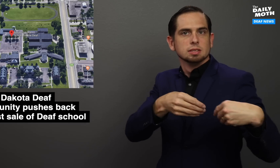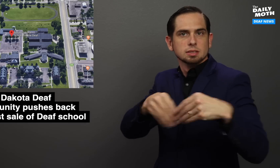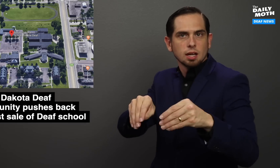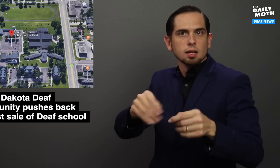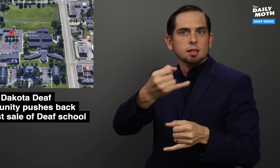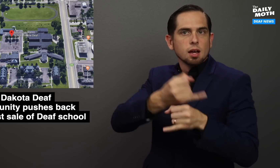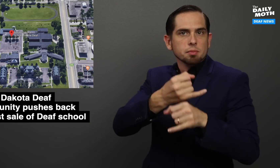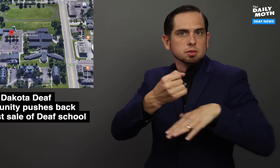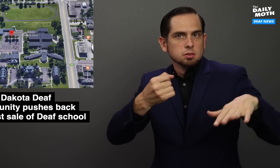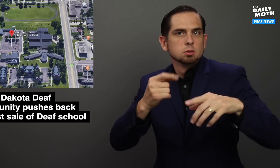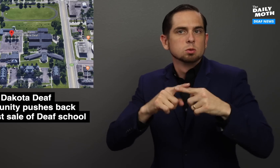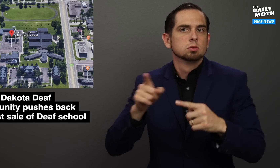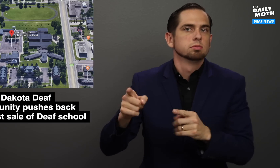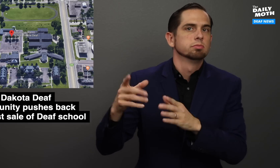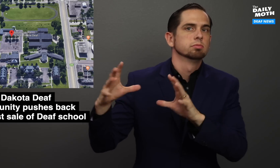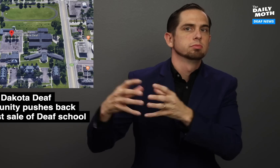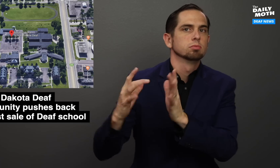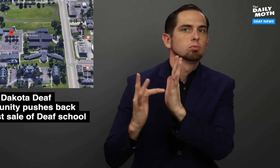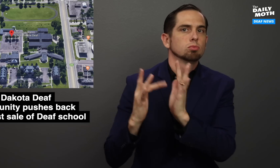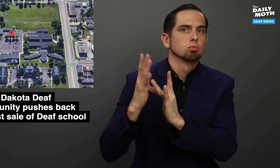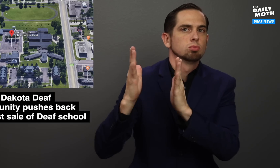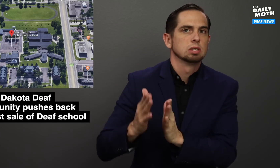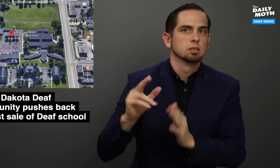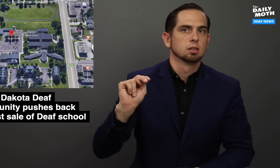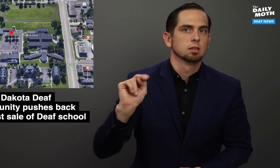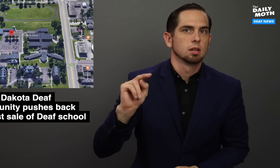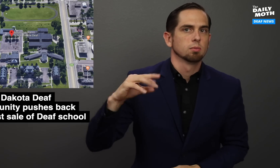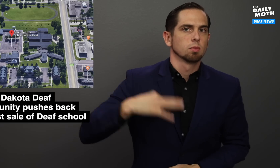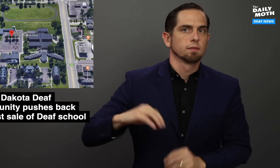to sell the campus to a Christian nonprofit